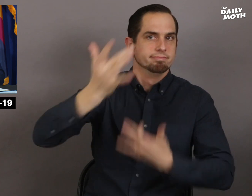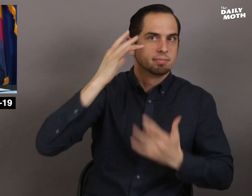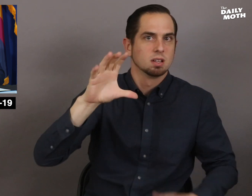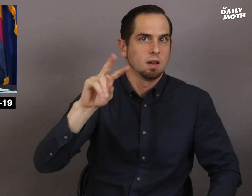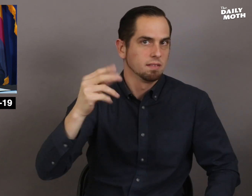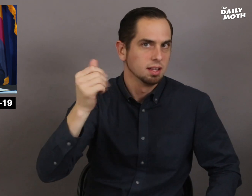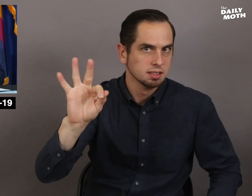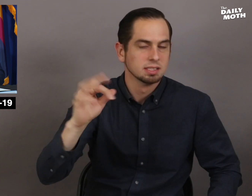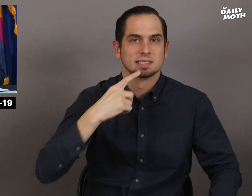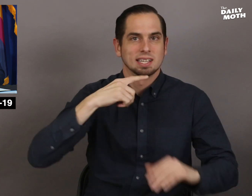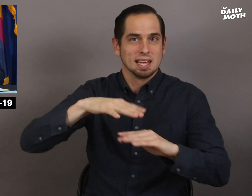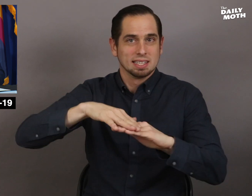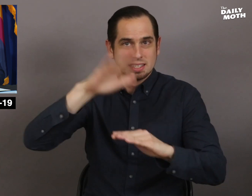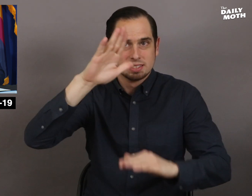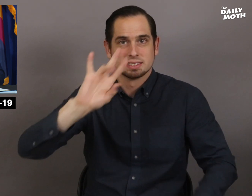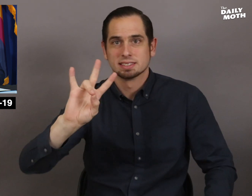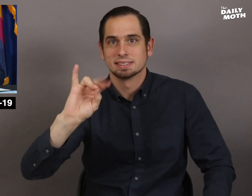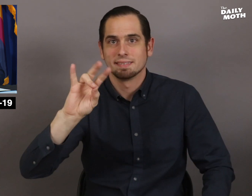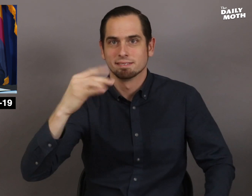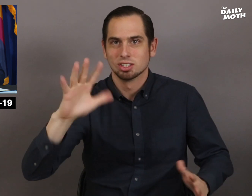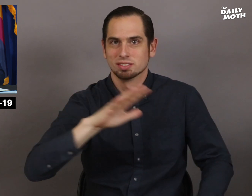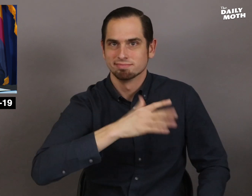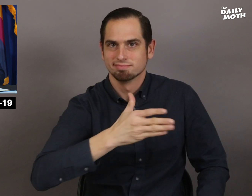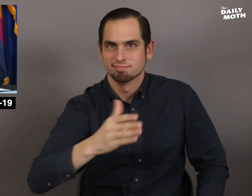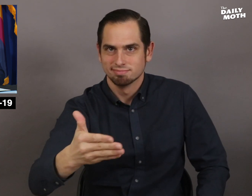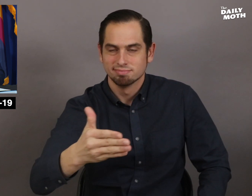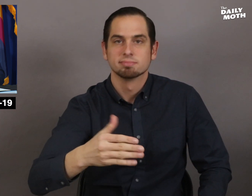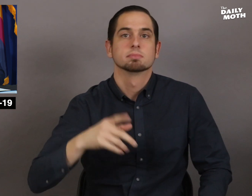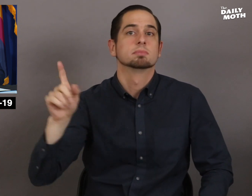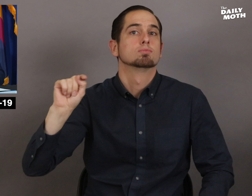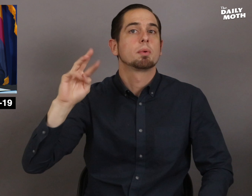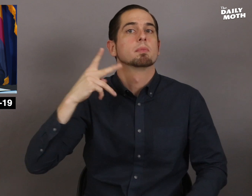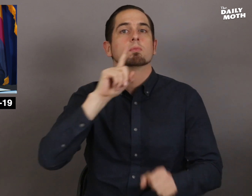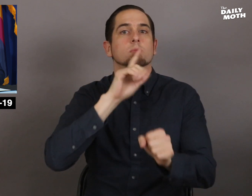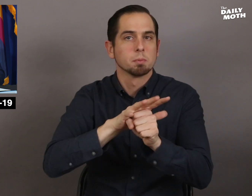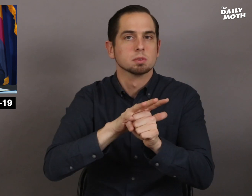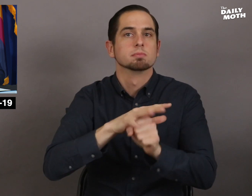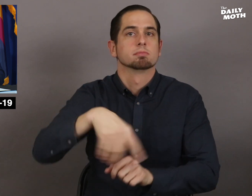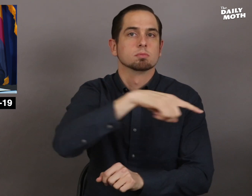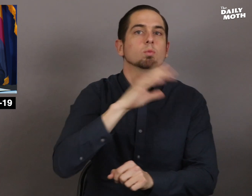contracted COVID-19 and at least 70 died and promised